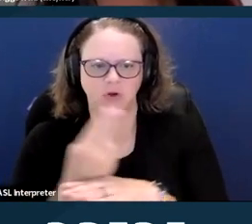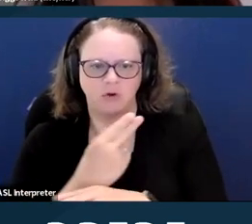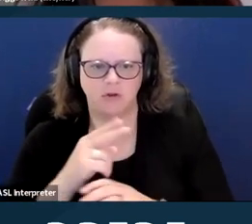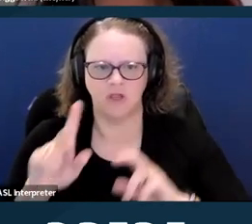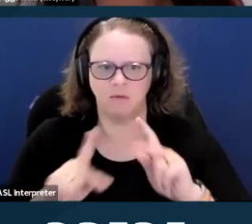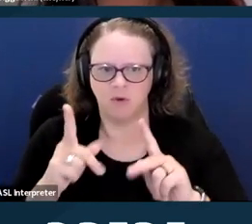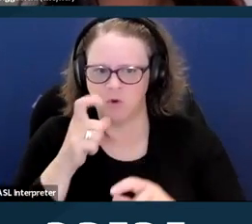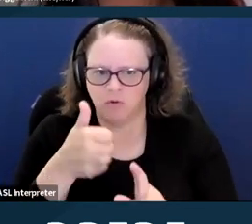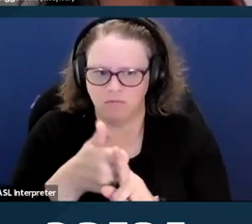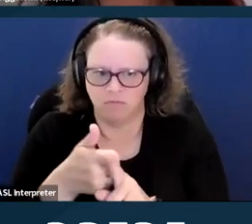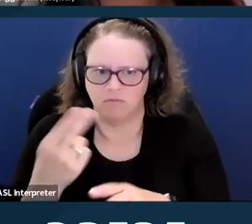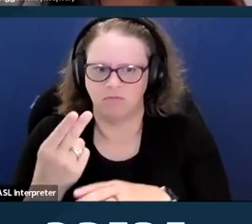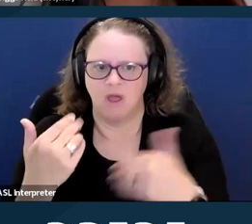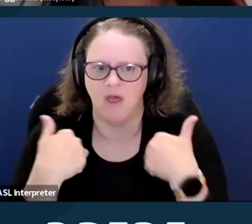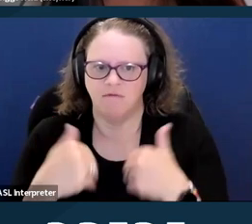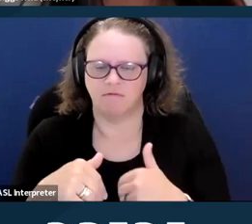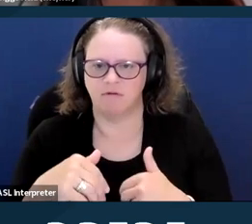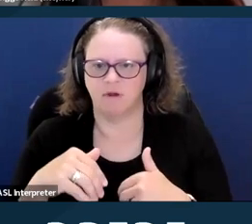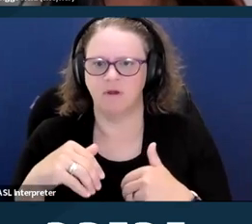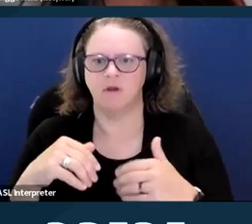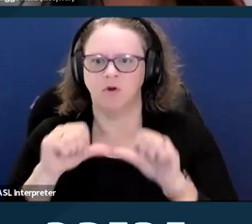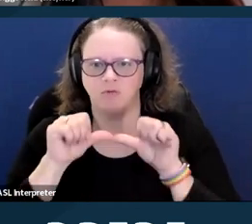Examples of using this would be a person with a disability,